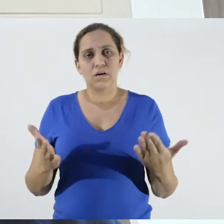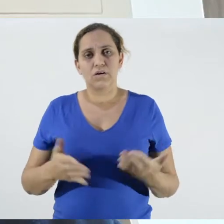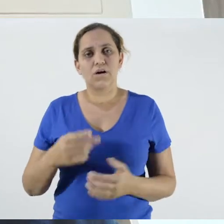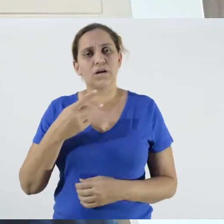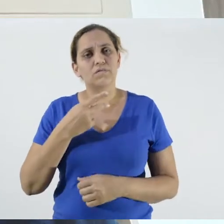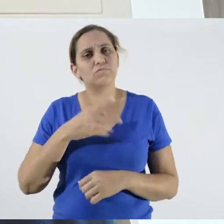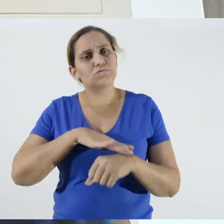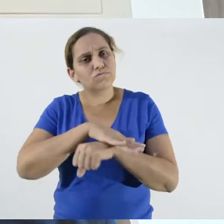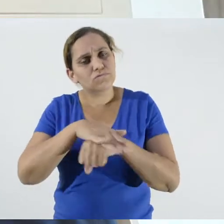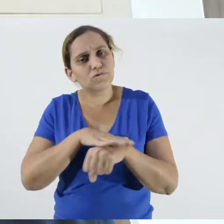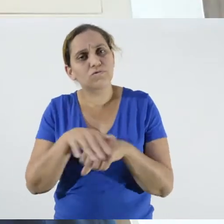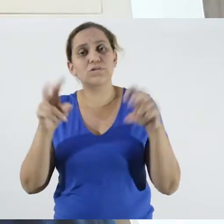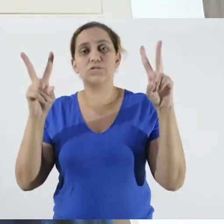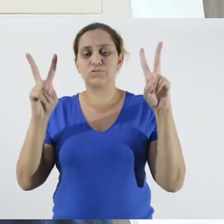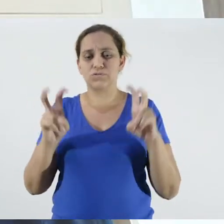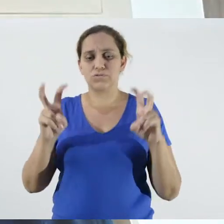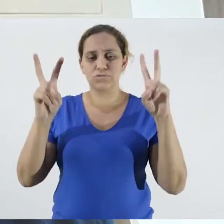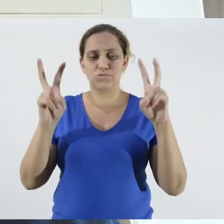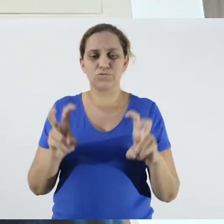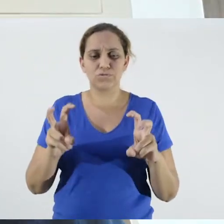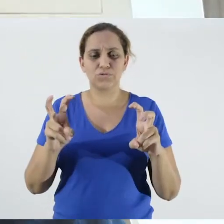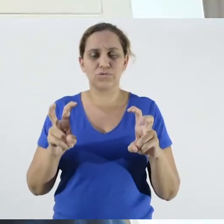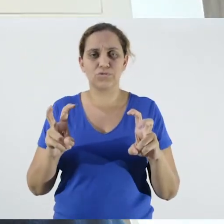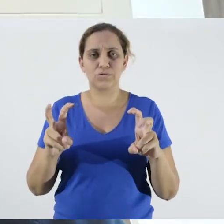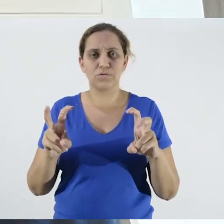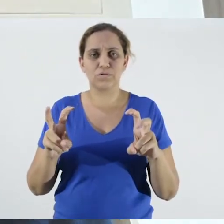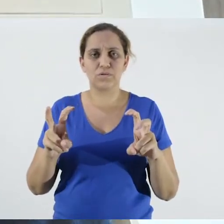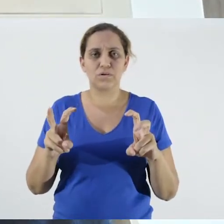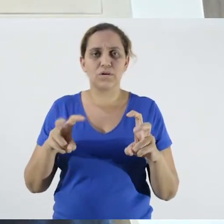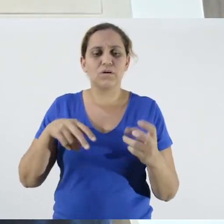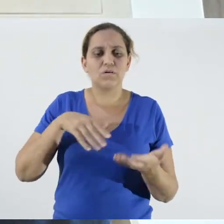Now let's talk about the manual for rural extension workers and